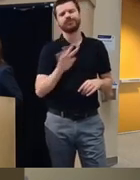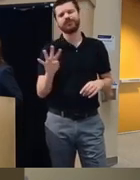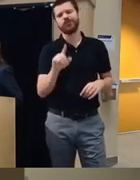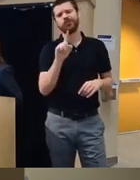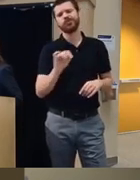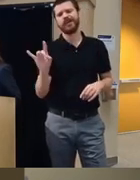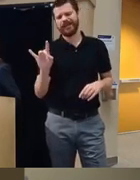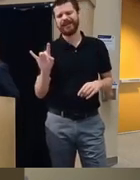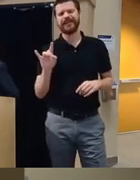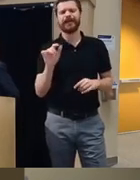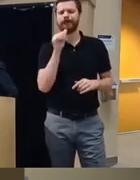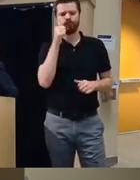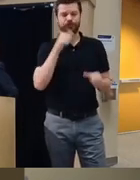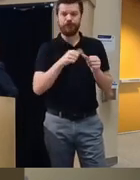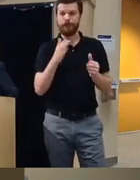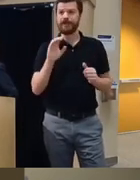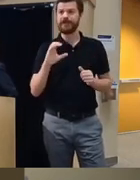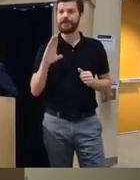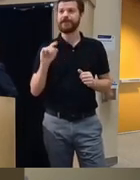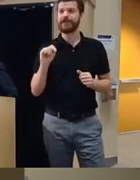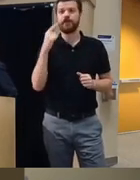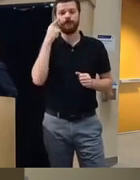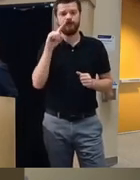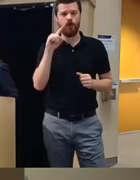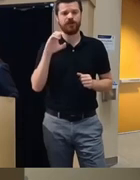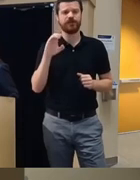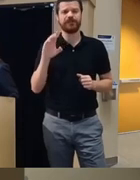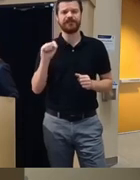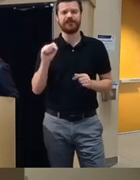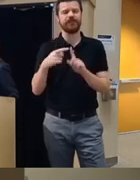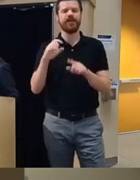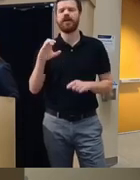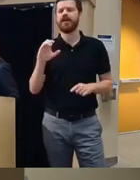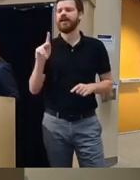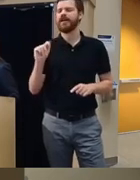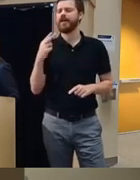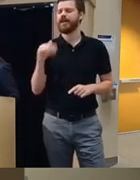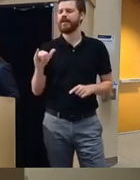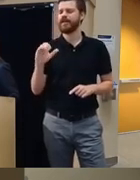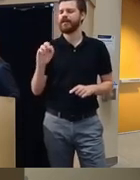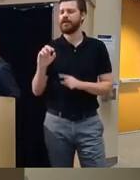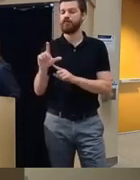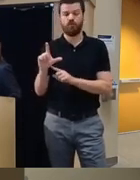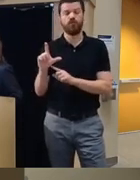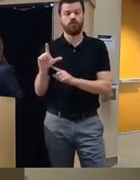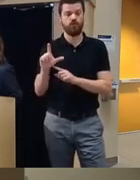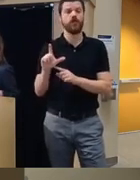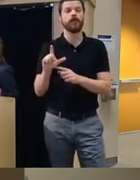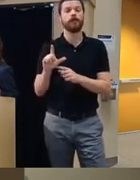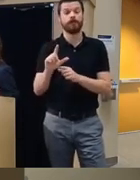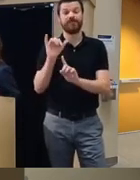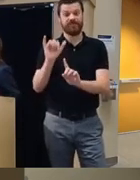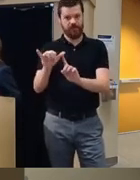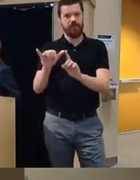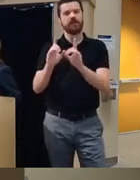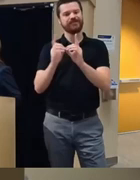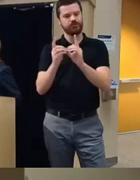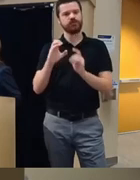I'm not sure if people are familiar with CBT for CBT by cath Kathy Carol um that is a a digital CBT